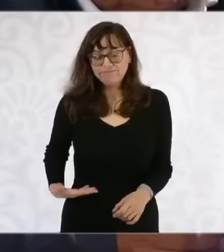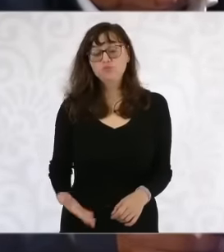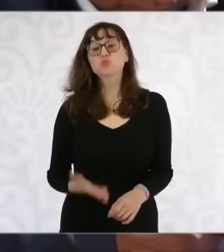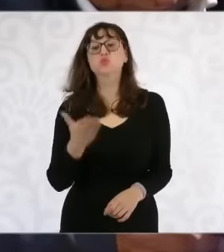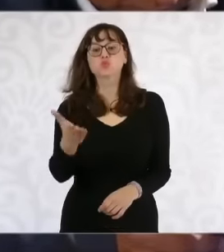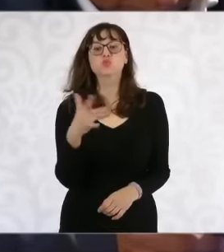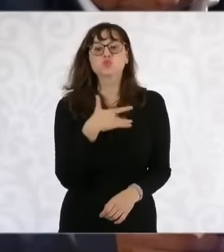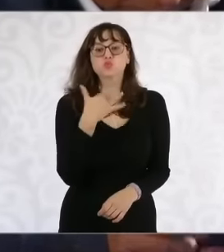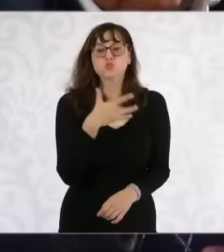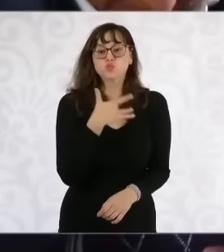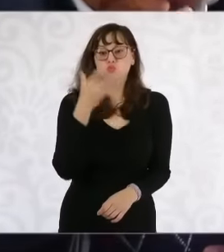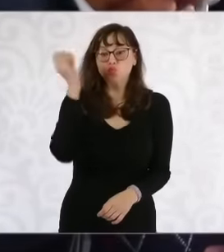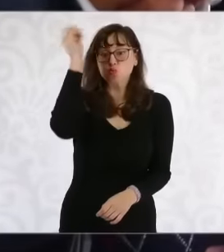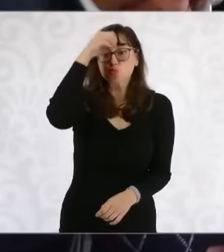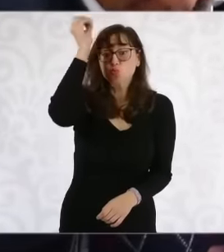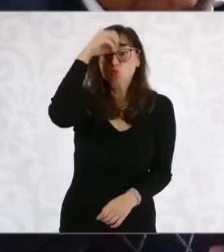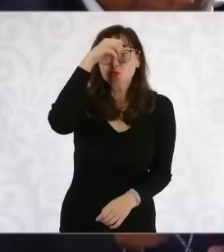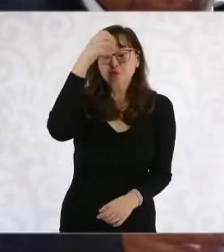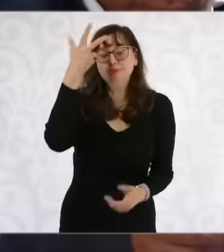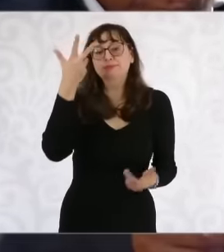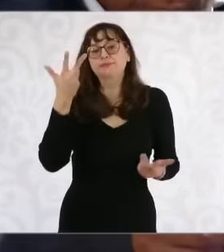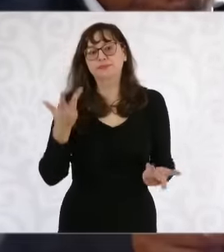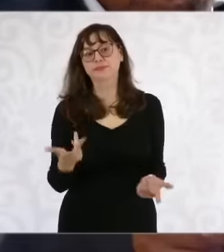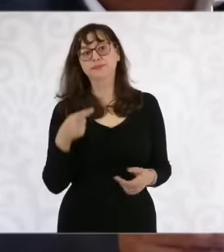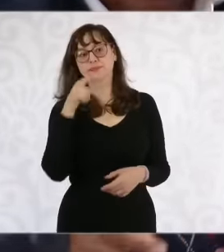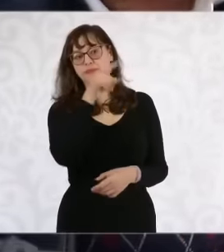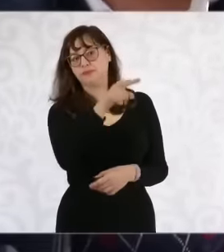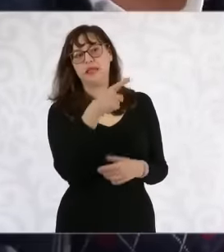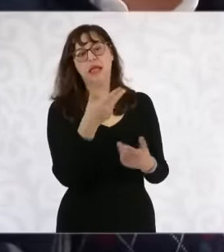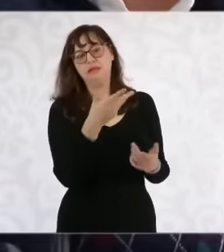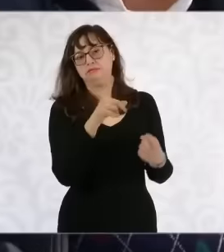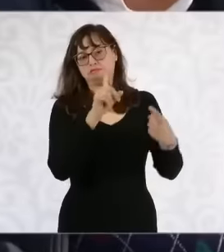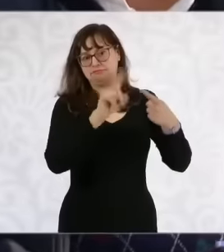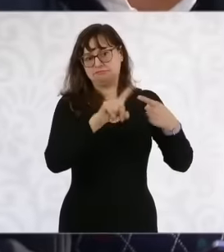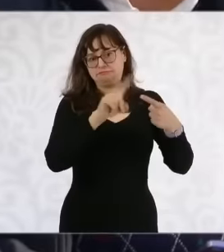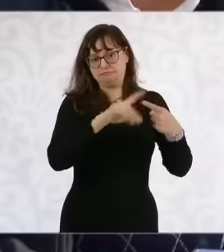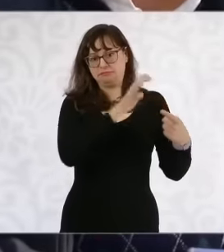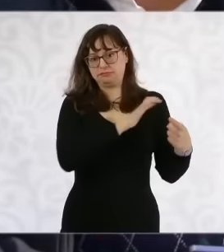we have Donald Trump who He is the Republican candidate who has really been very vocal